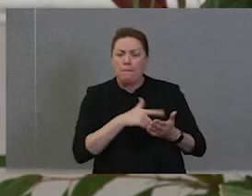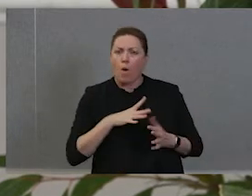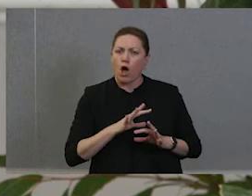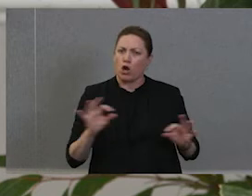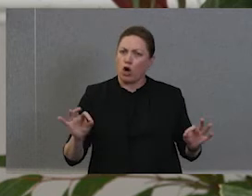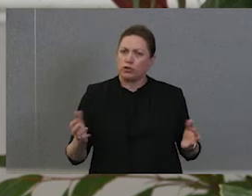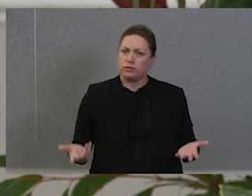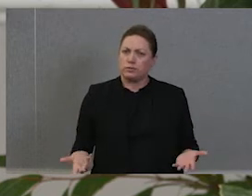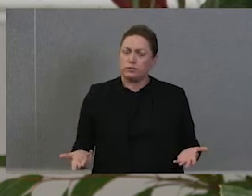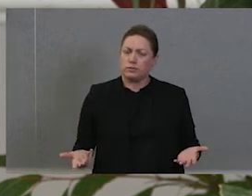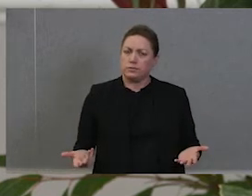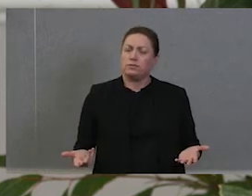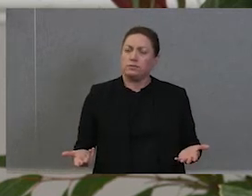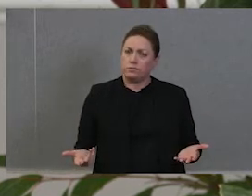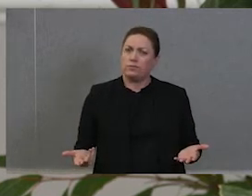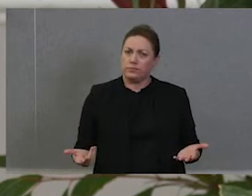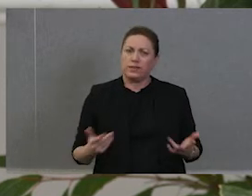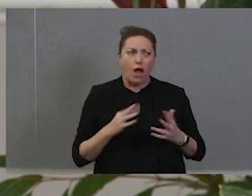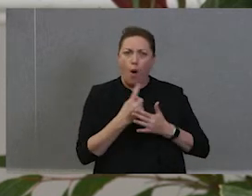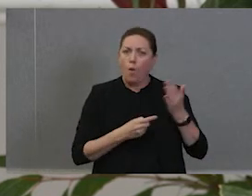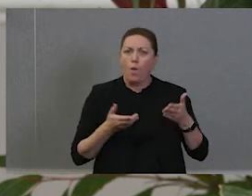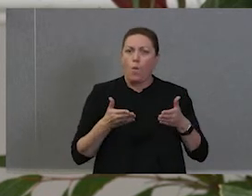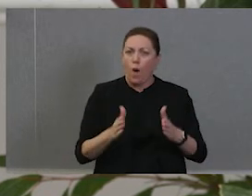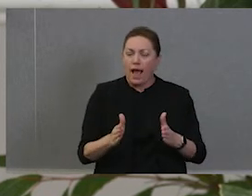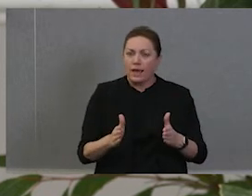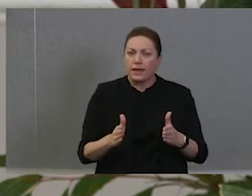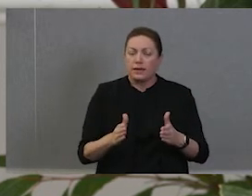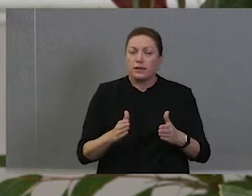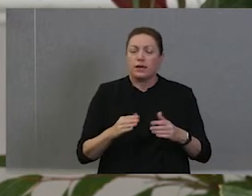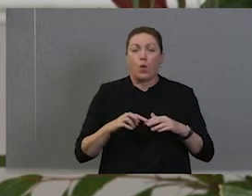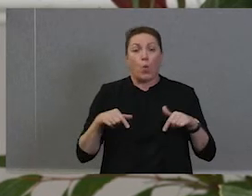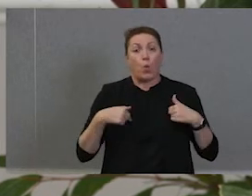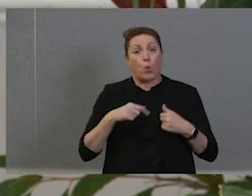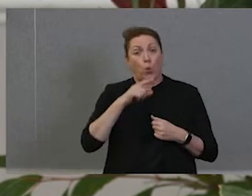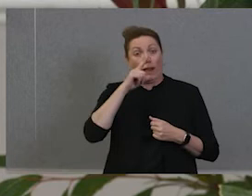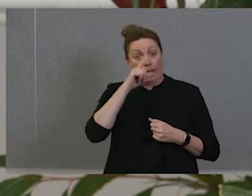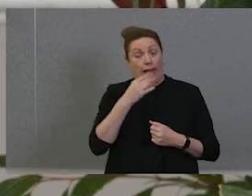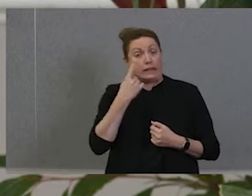And I think this is the only way where we going to see that healing, take place